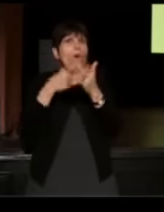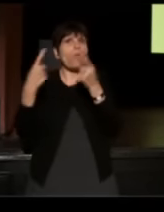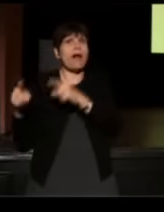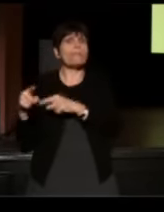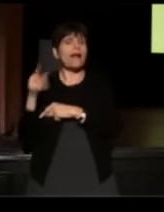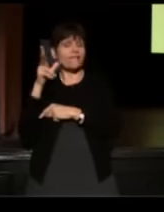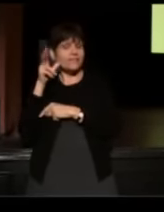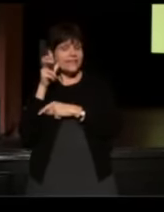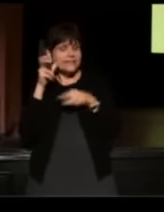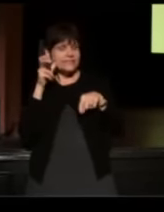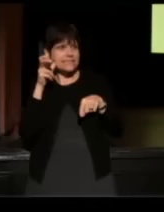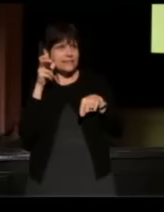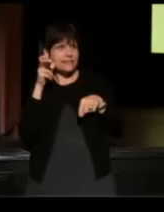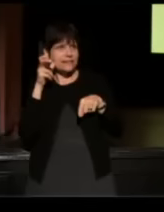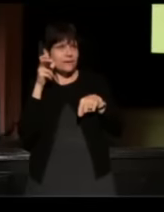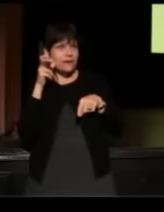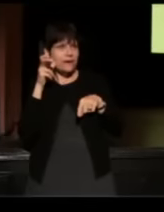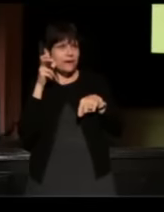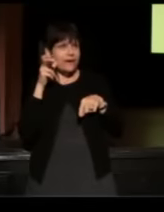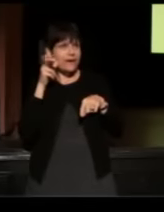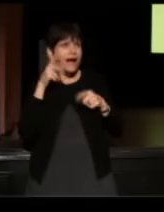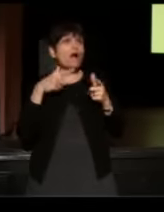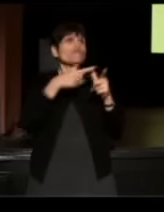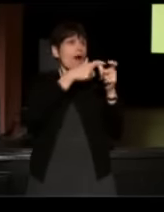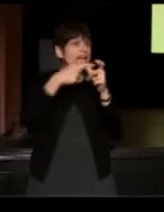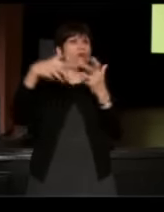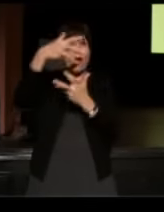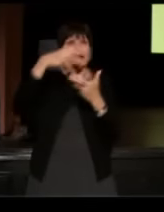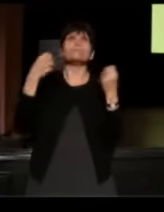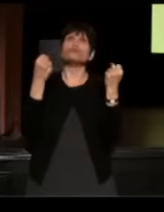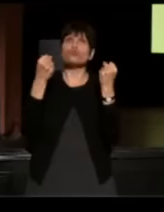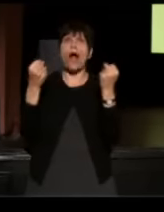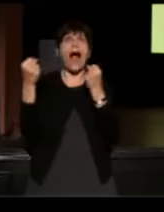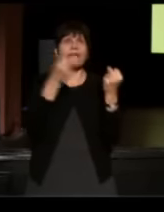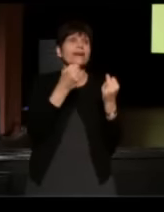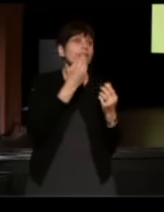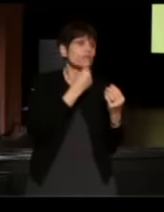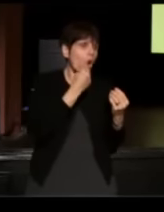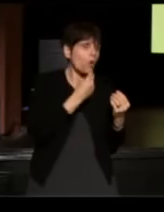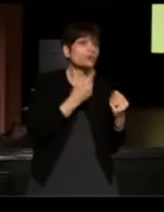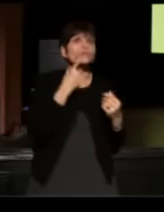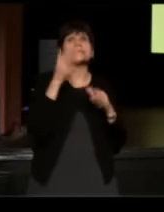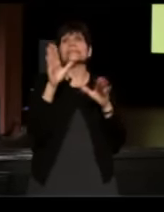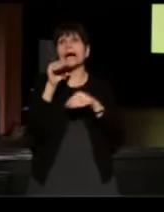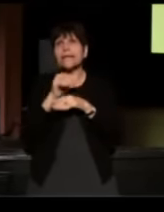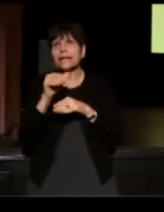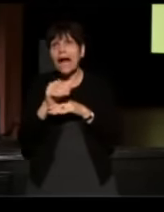and I'm running around a lot, so I'm listening driving to get groceries Sunday night or on the subway,